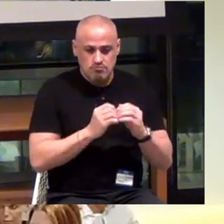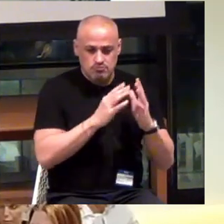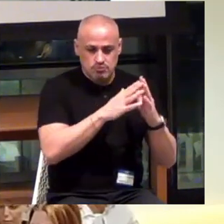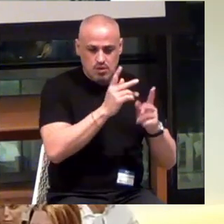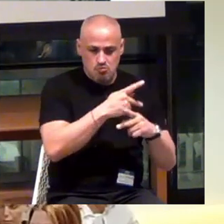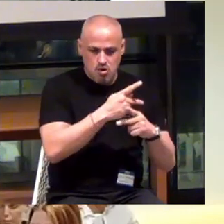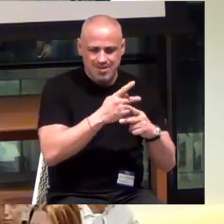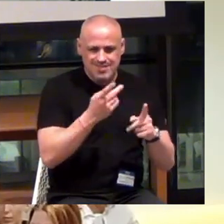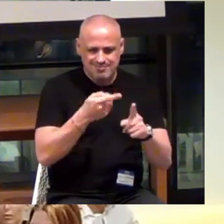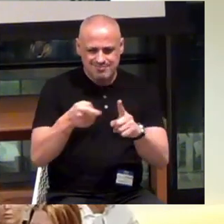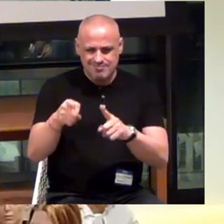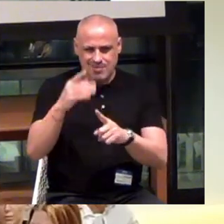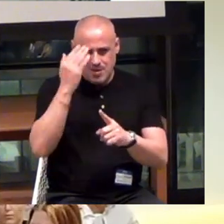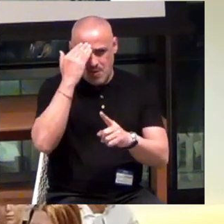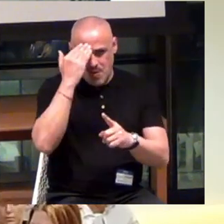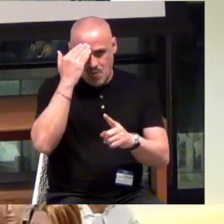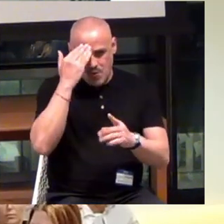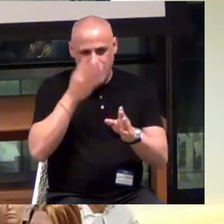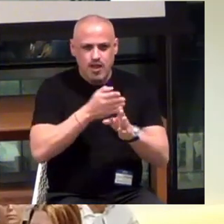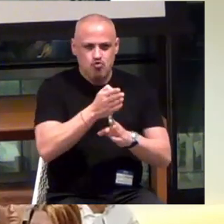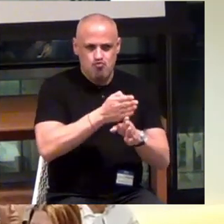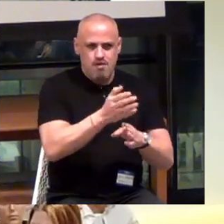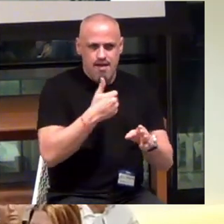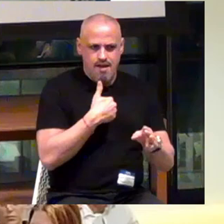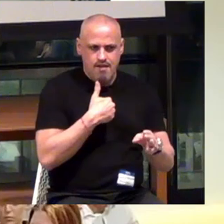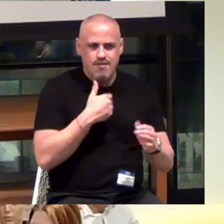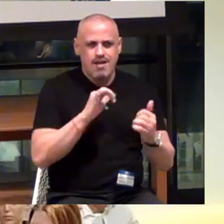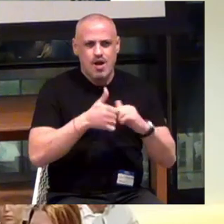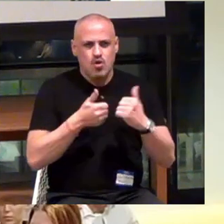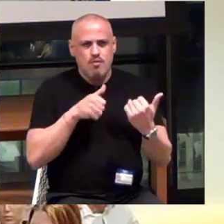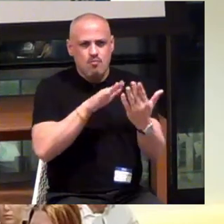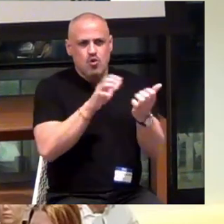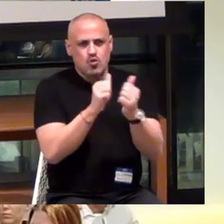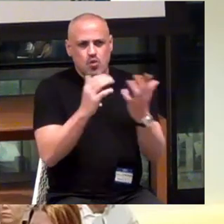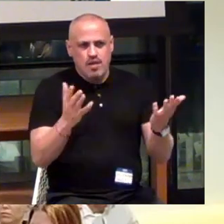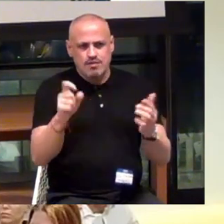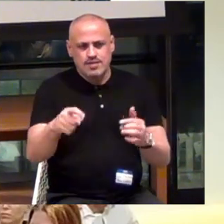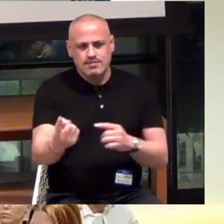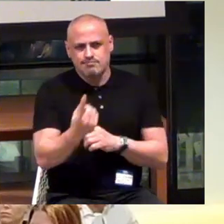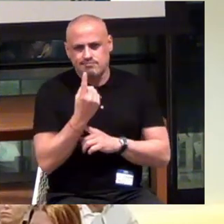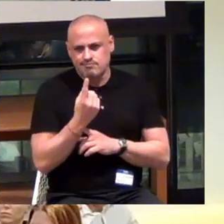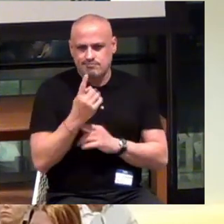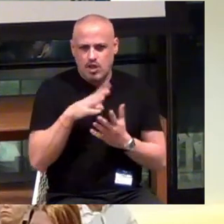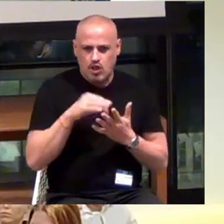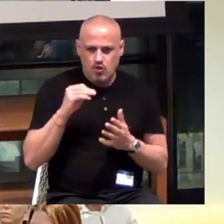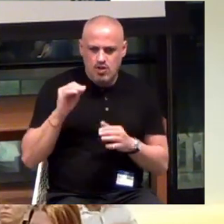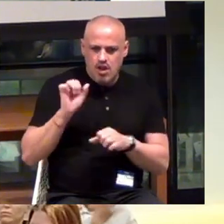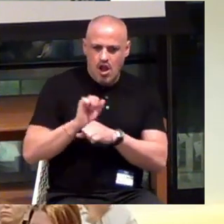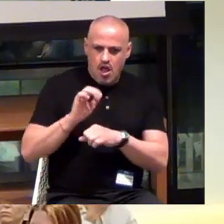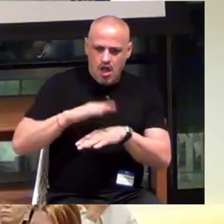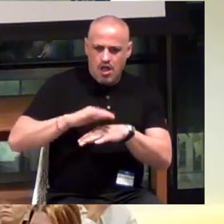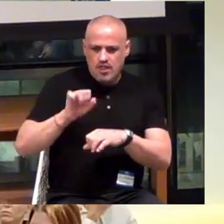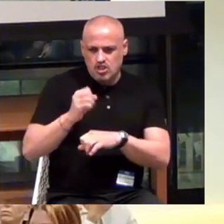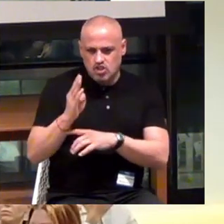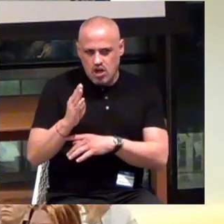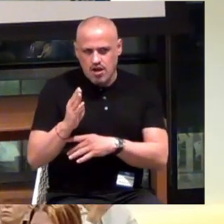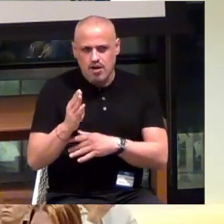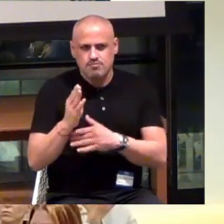aware at the outset of their careers how to approach it without having to come and kind of learn it on the job at some place that happens to care about it.